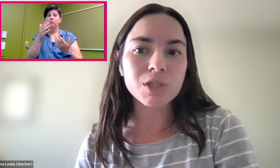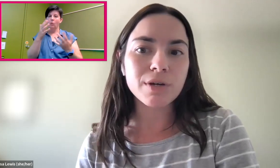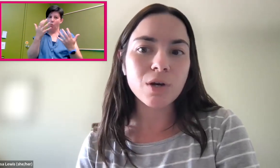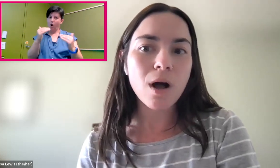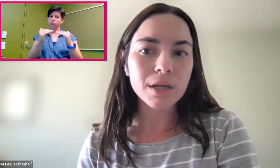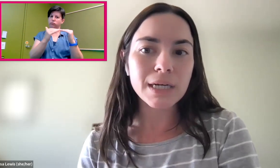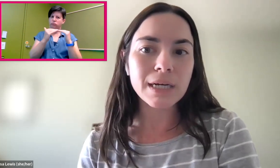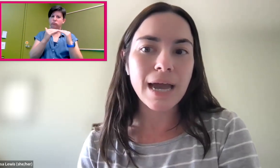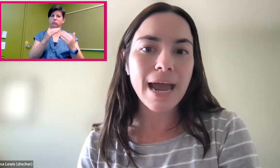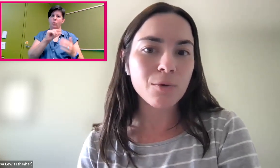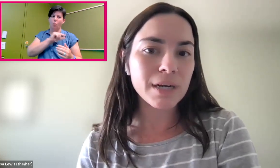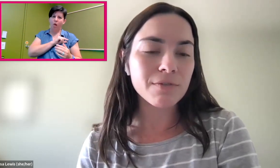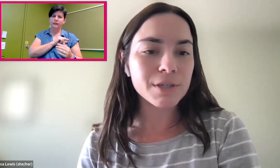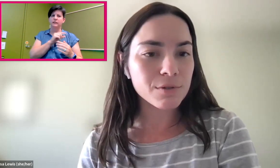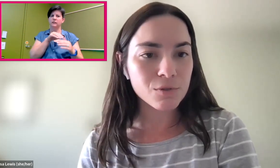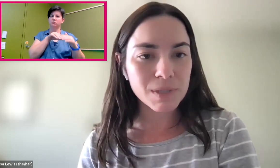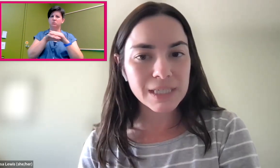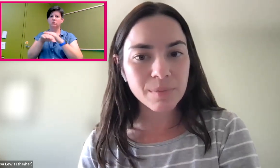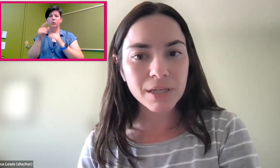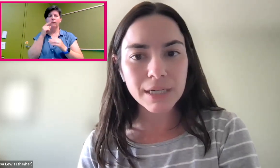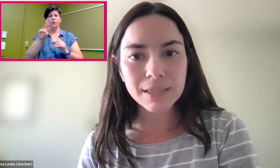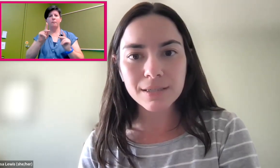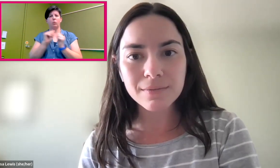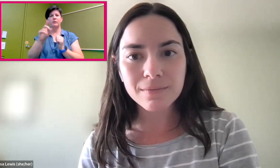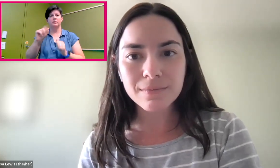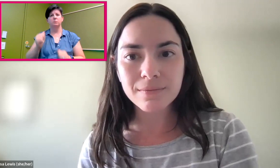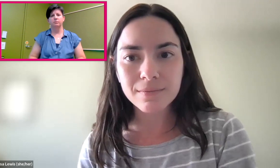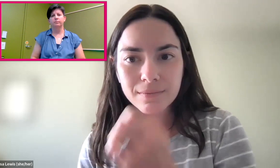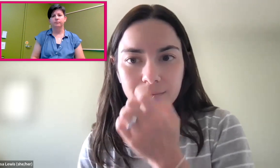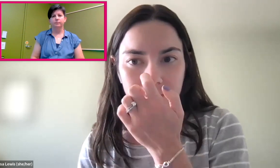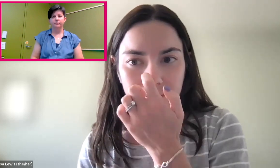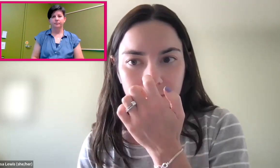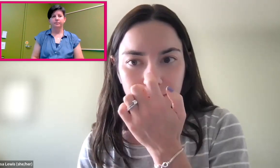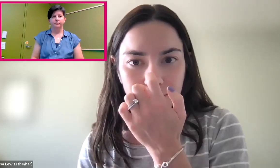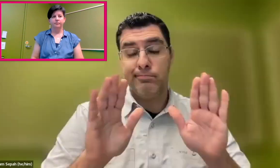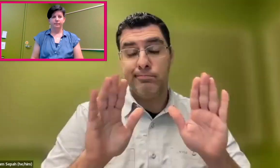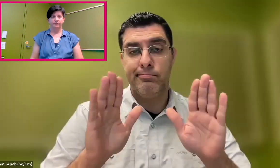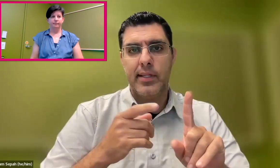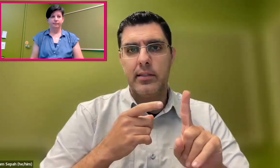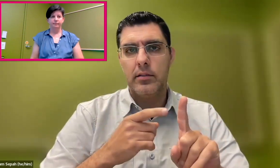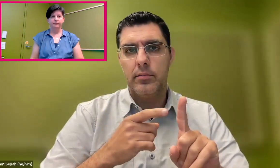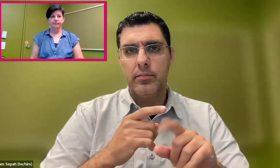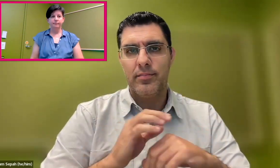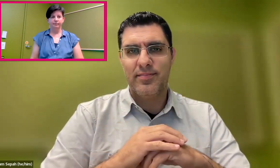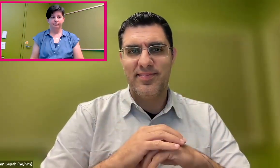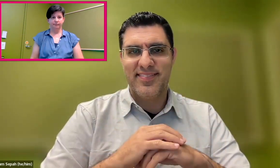to ensuring quality and equity for users with disabilities? Sure.